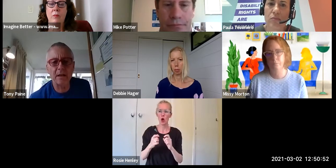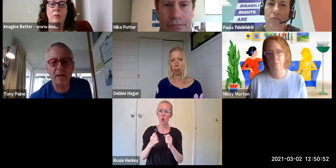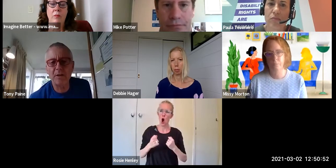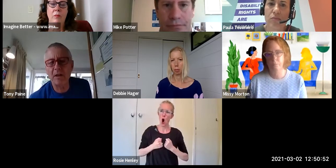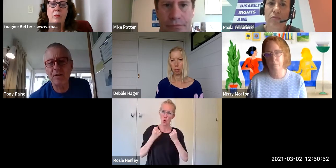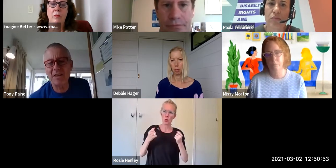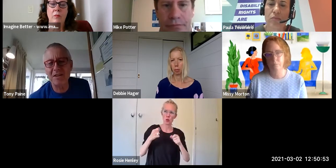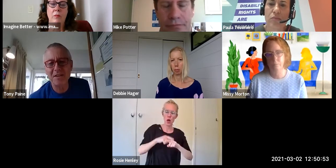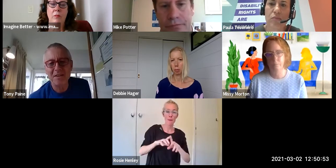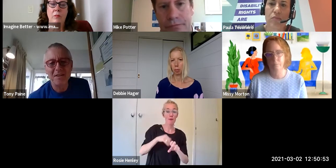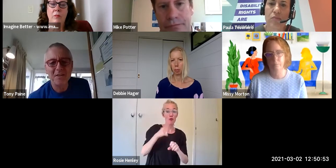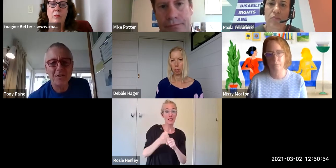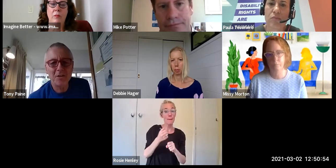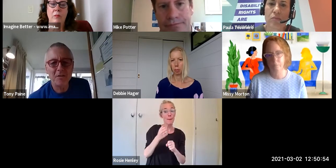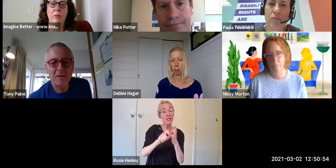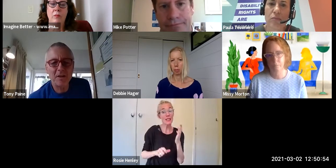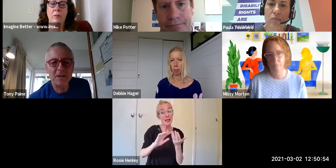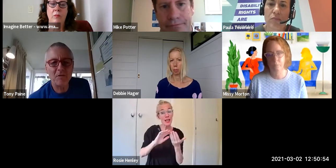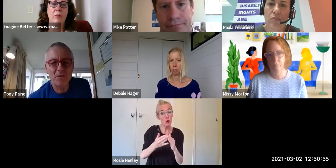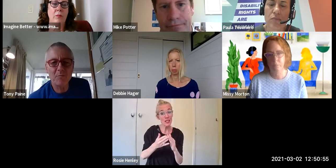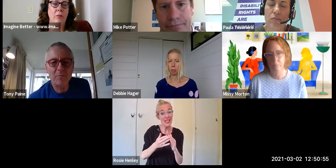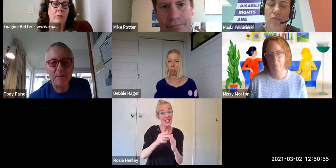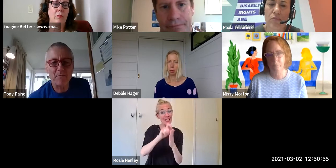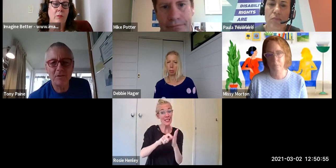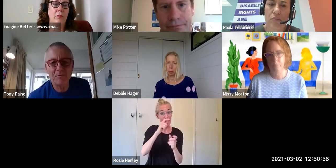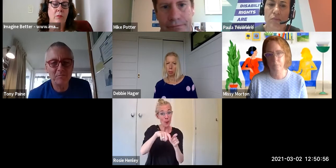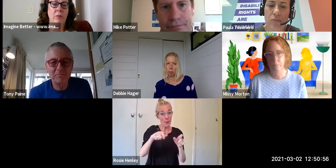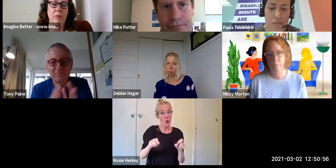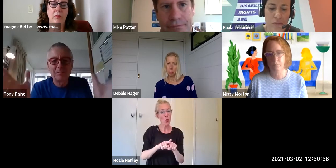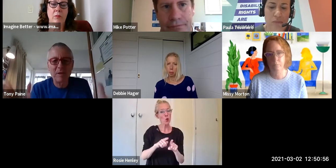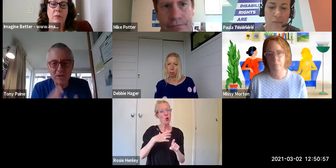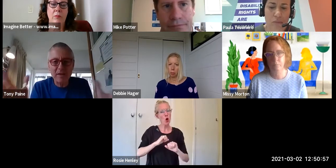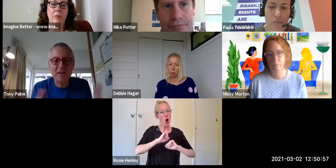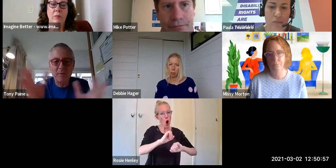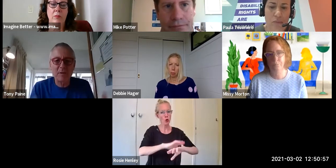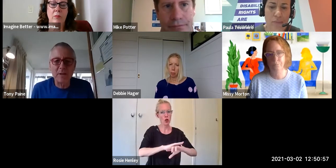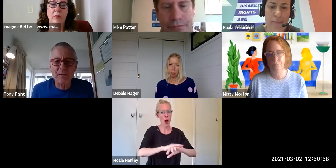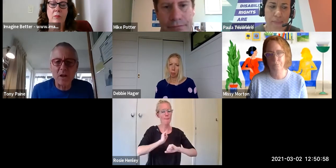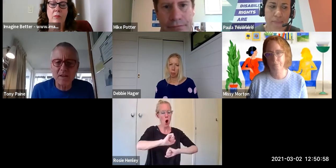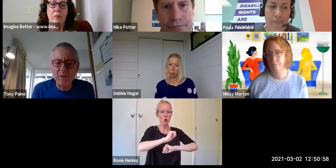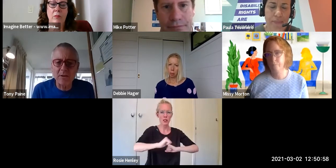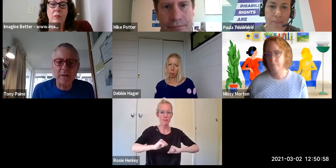And I think I've seen the idea of fake people seeing that as a bit divisive but I think